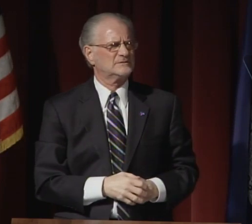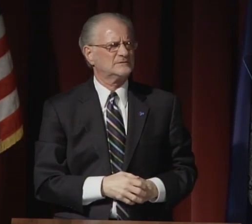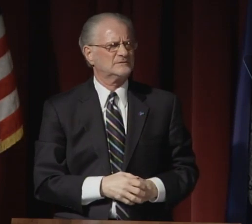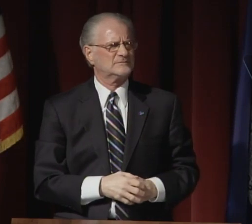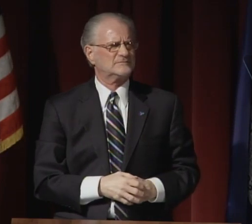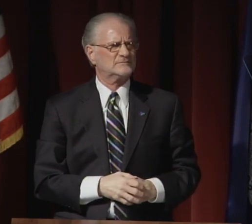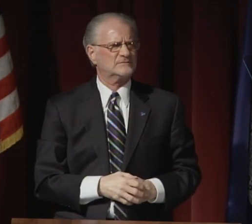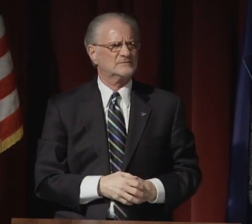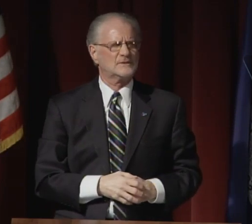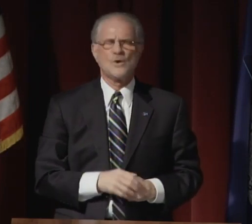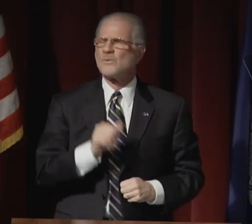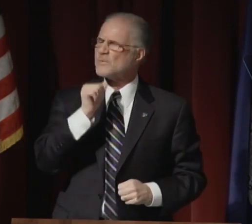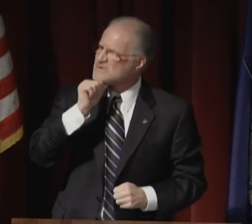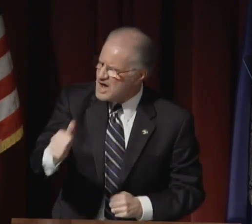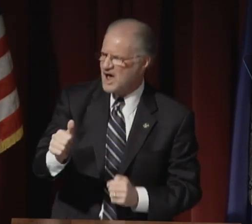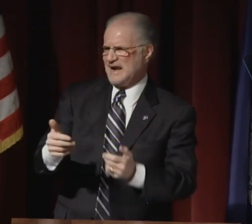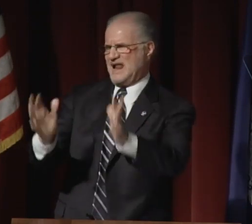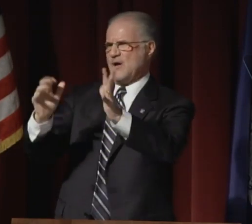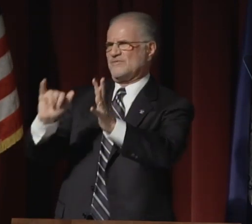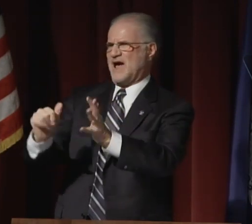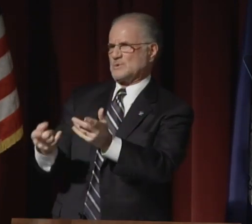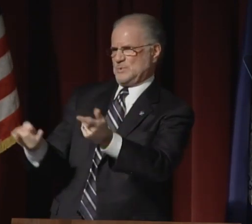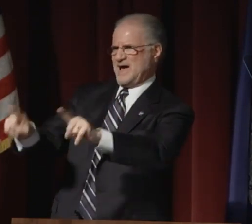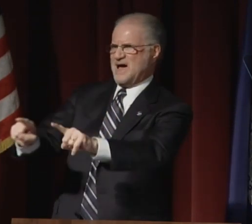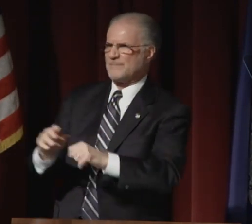We cannot allow that to happen.